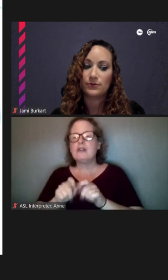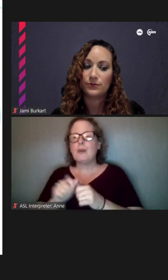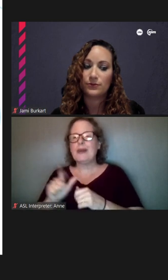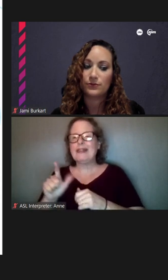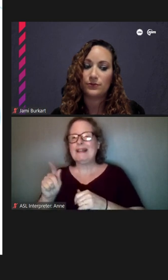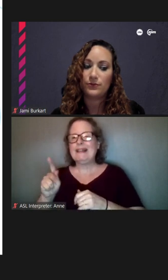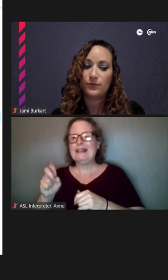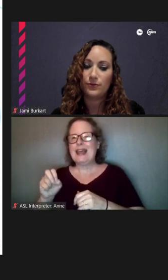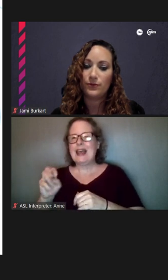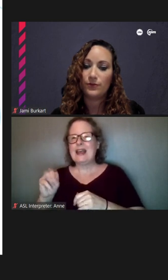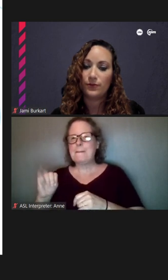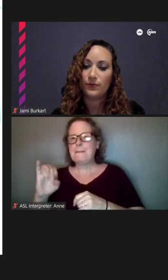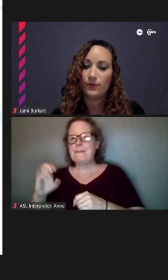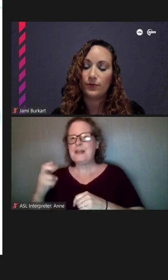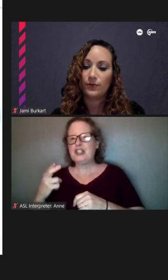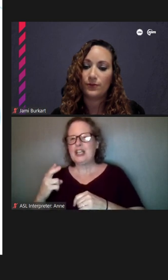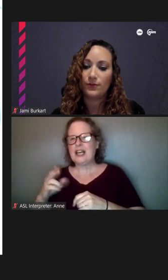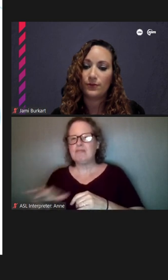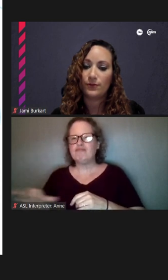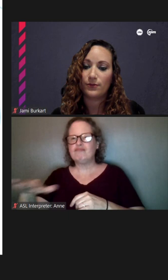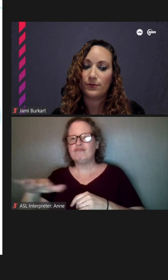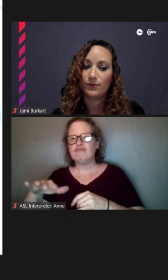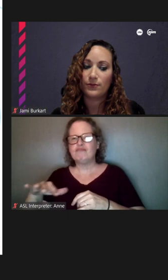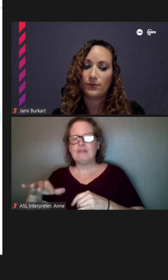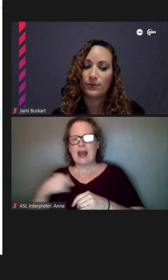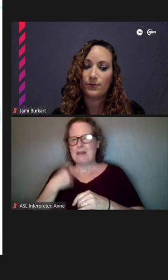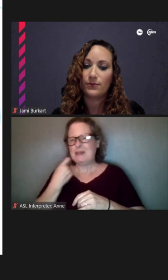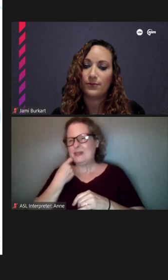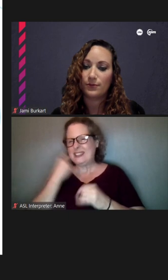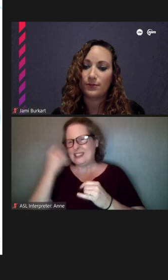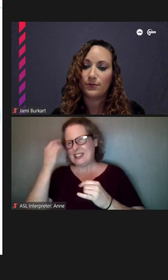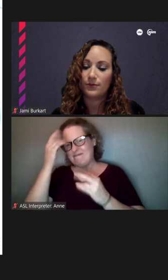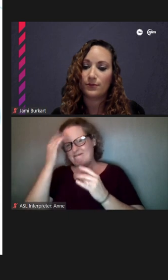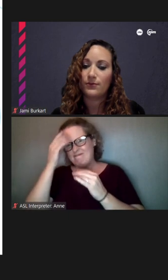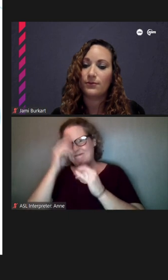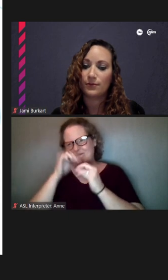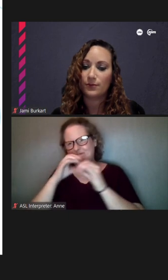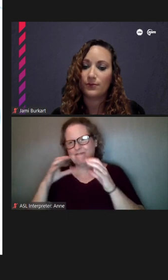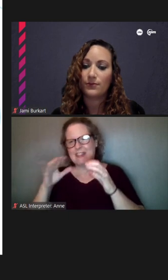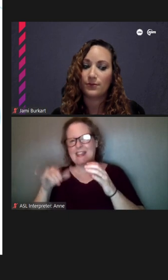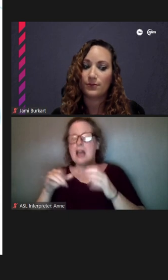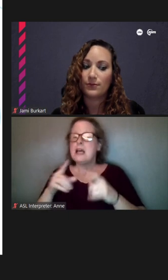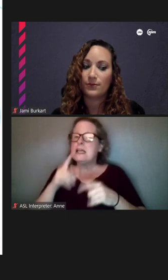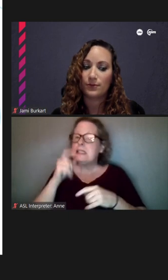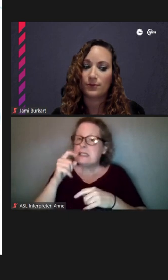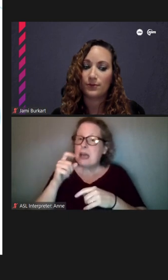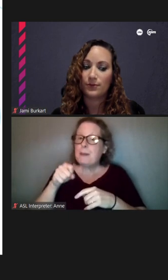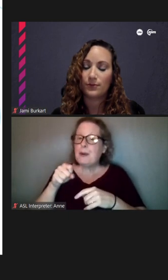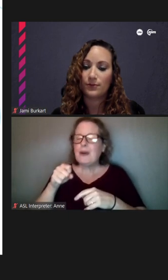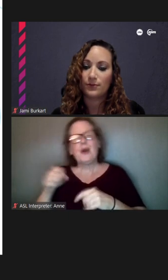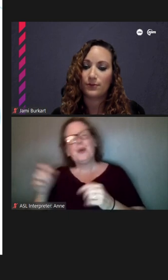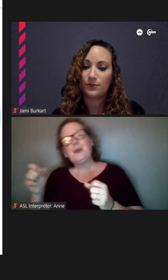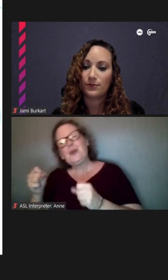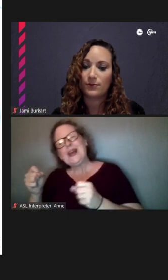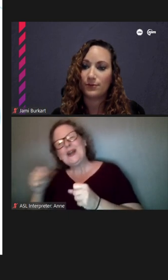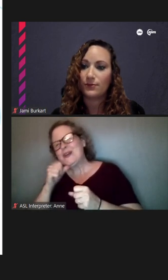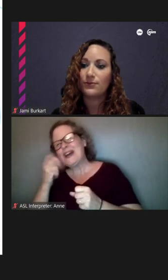So, that's kind of what I've been thinking about recently, especially in the summer months. In the winter you don't see as much of that, but in the summer months and in the